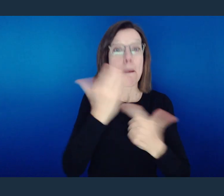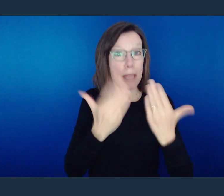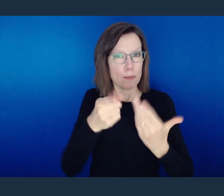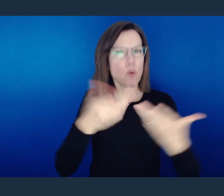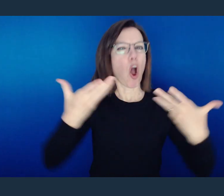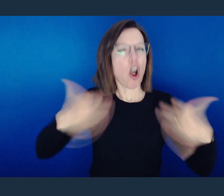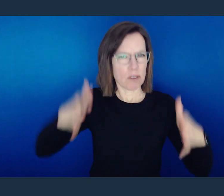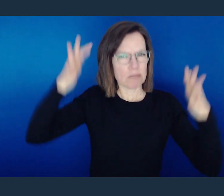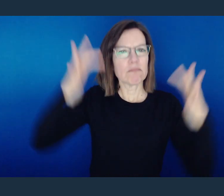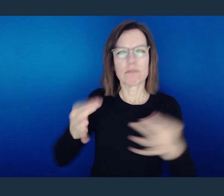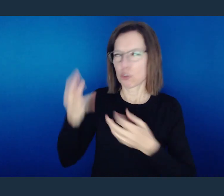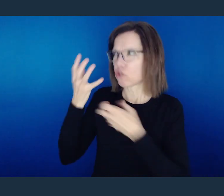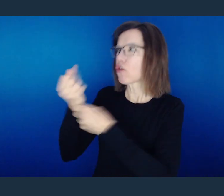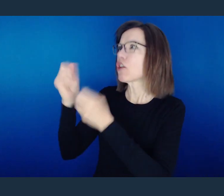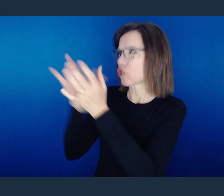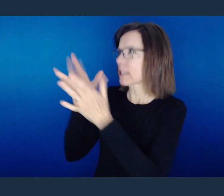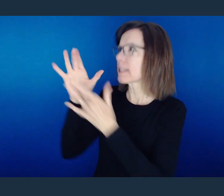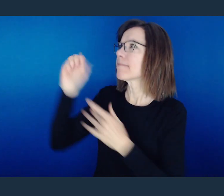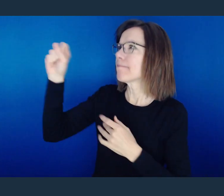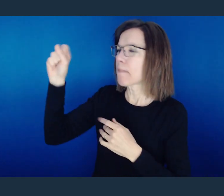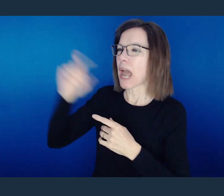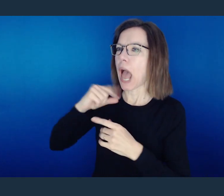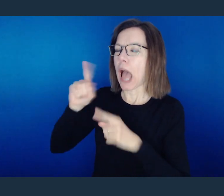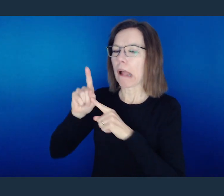Maybe you've already made a decision for Christ and you're saying, I've walked away, I've